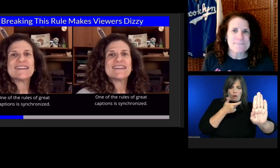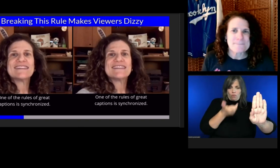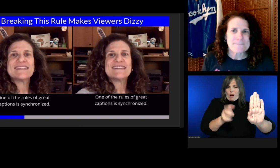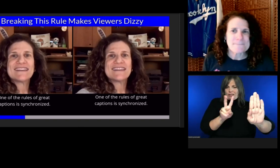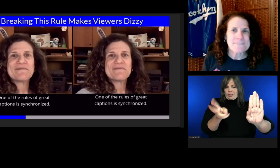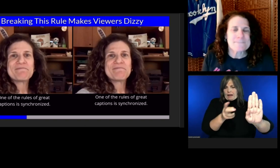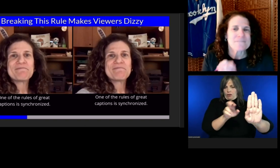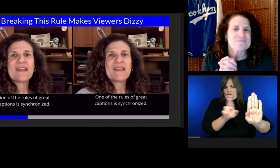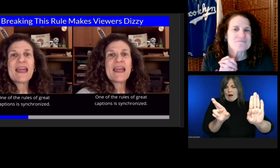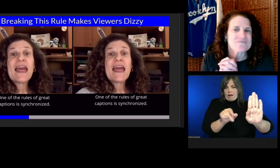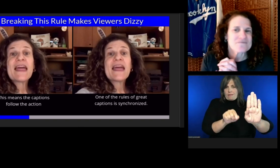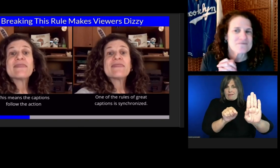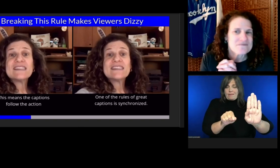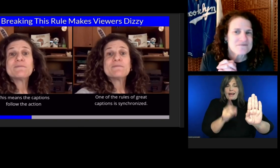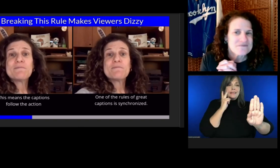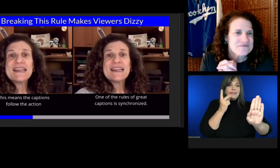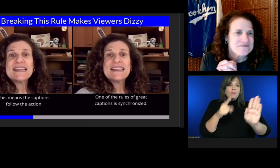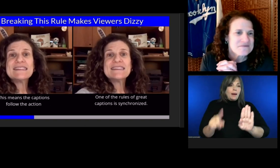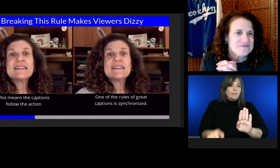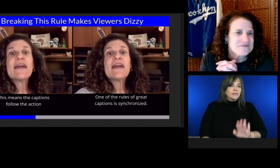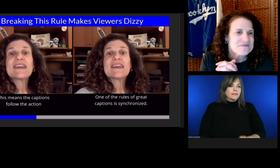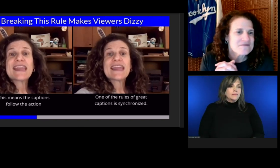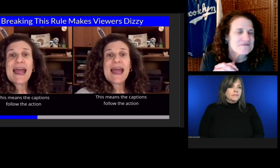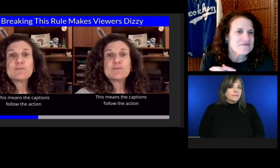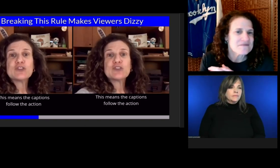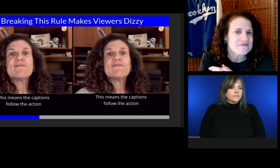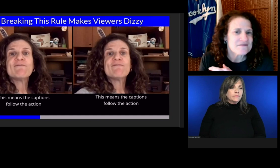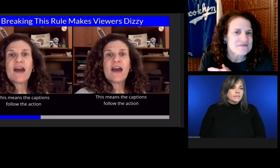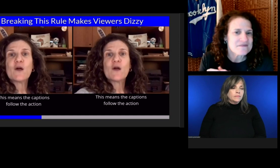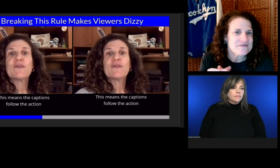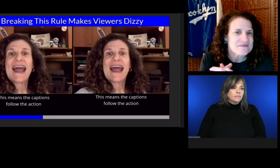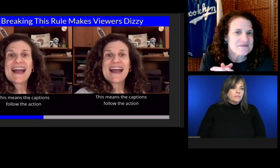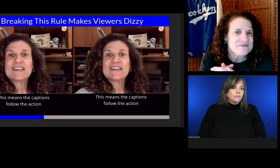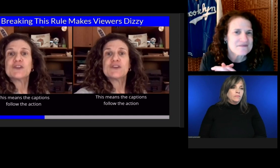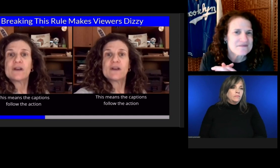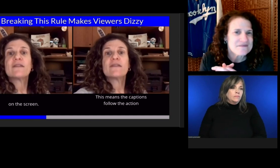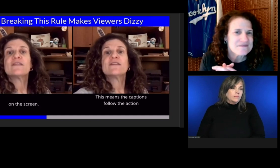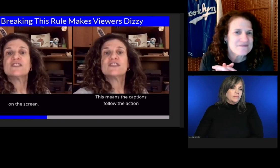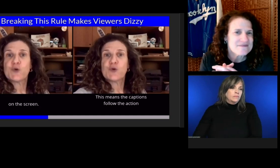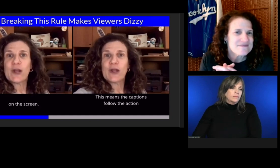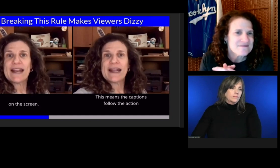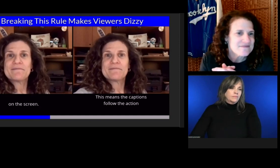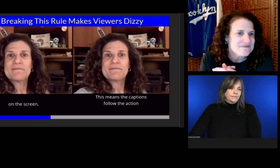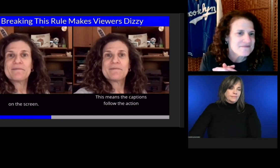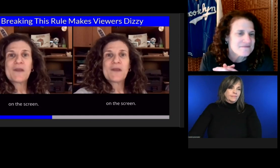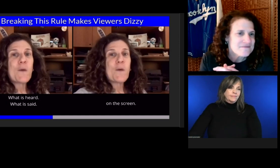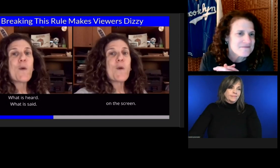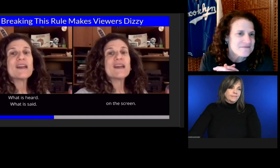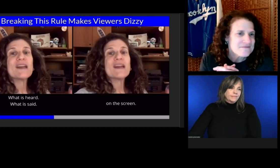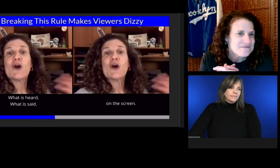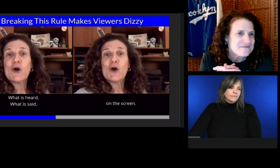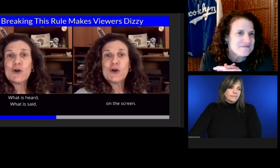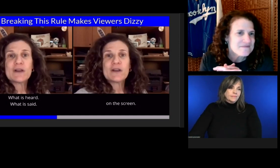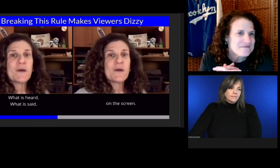This means the captions follow the action on the screen. What is heard.